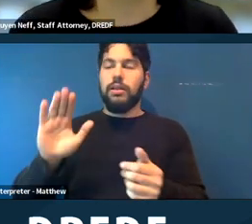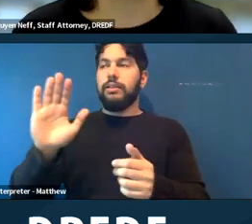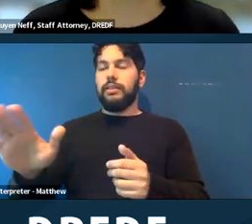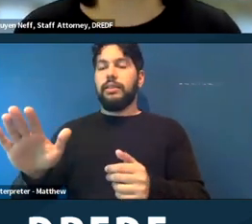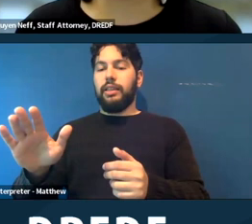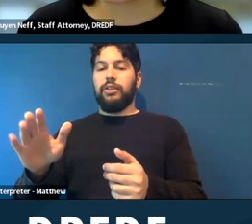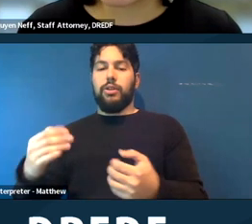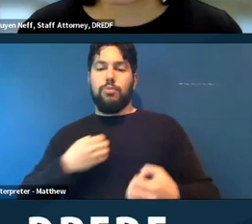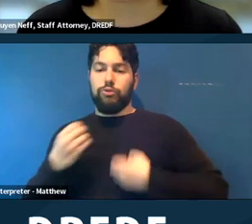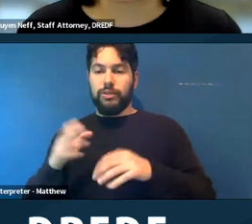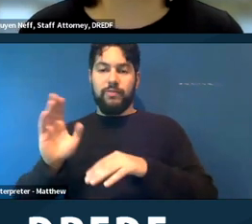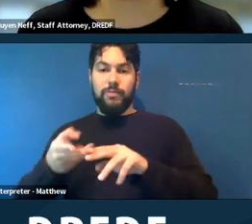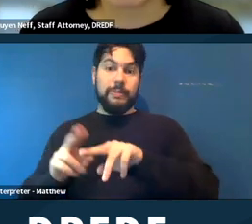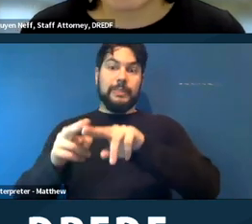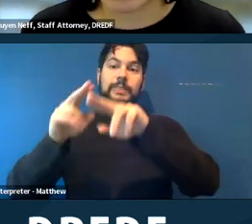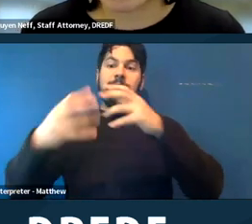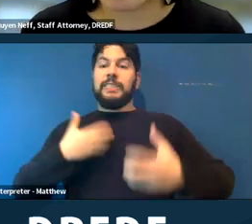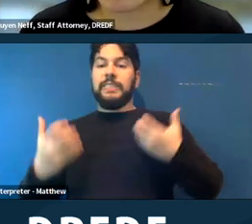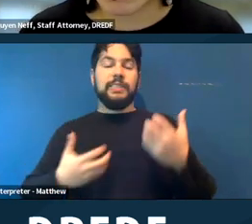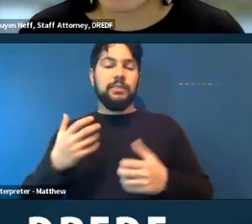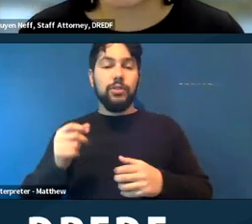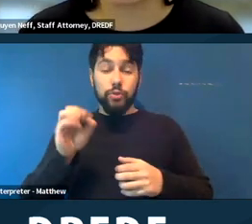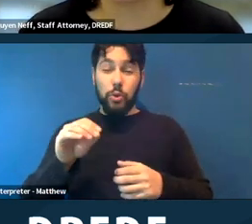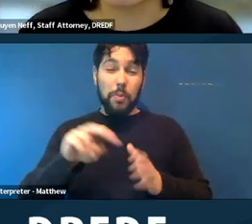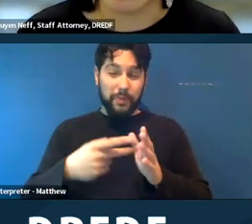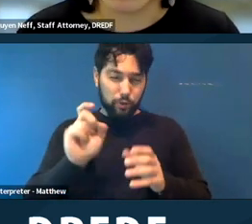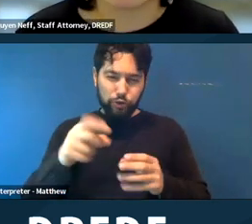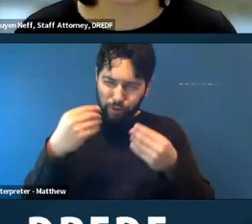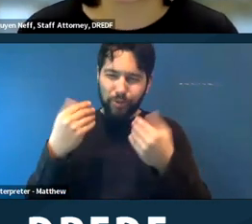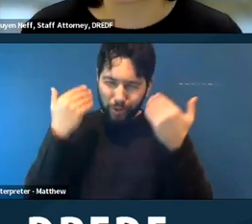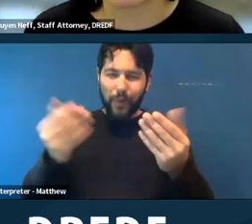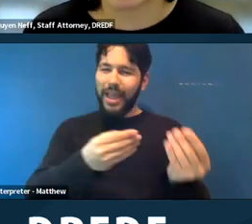So in that situation, that accommodation should be provided before it's determined that that